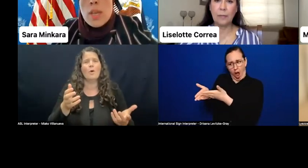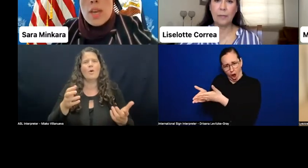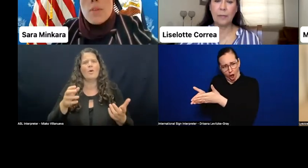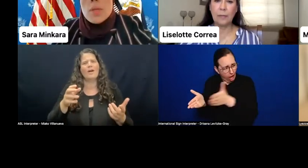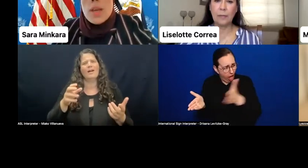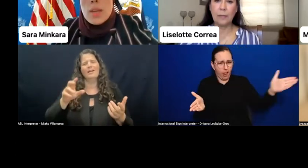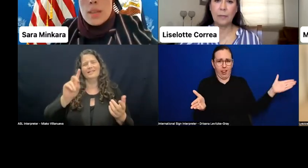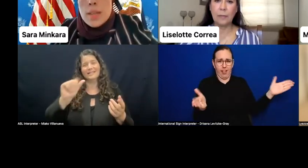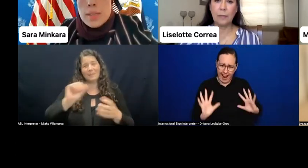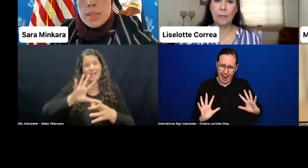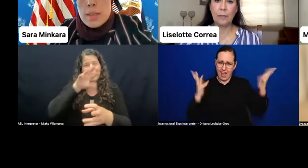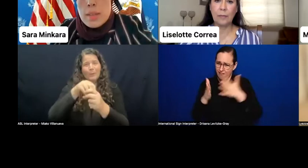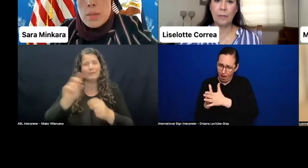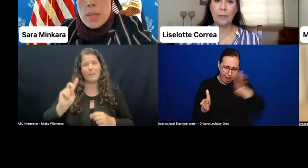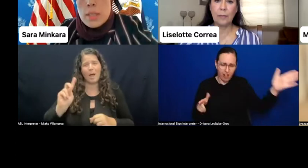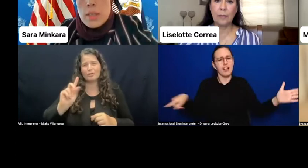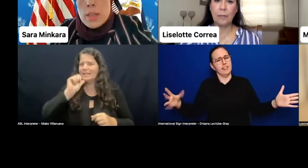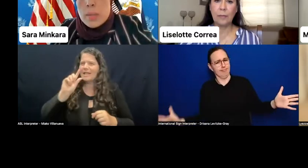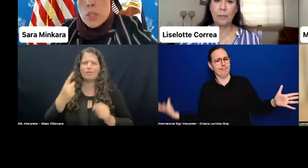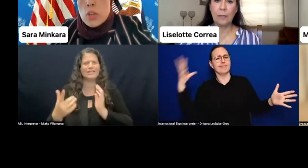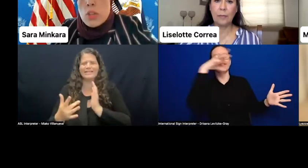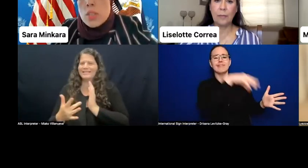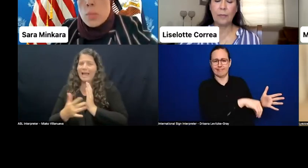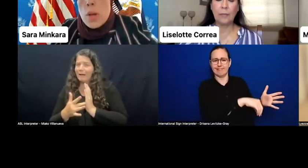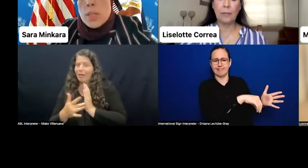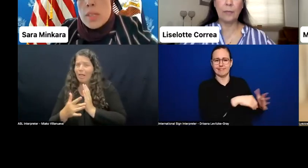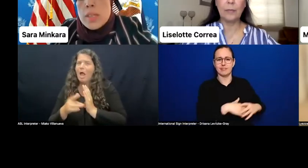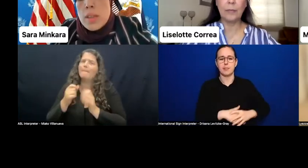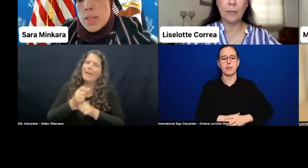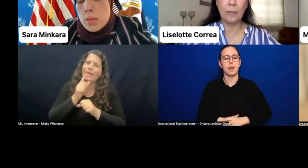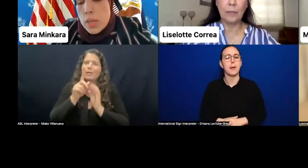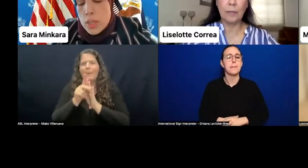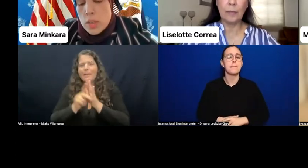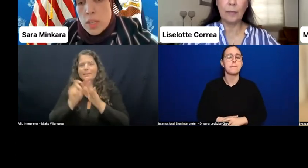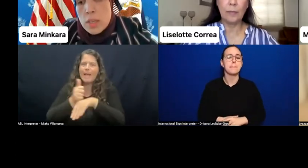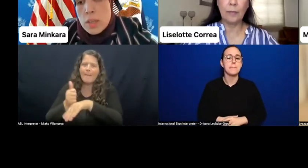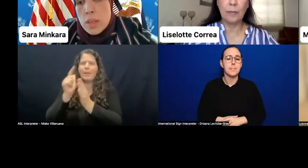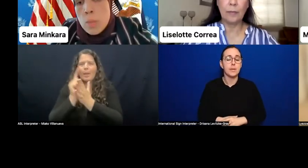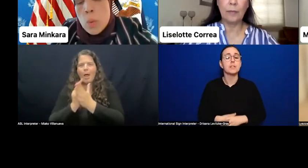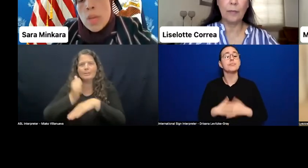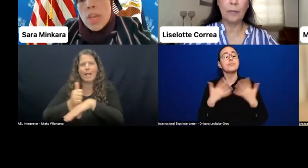at it from a technical lens? Right? Let's make sure there are certain policies and laws and regulations and where we're looking